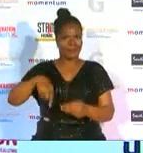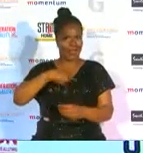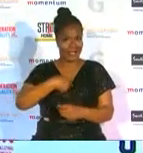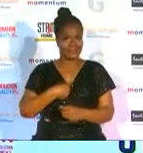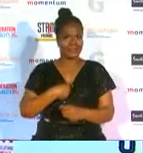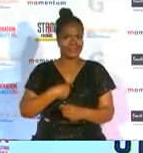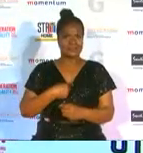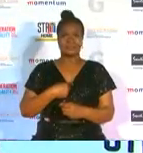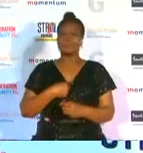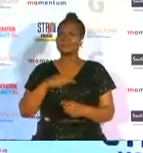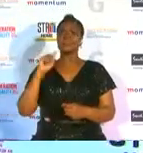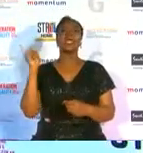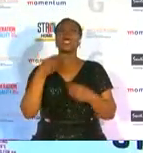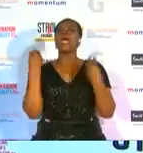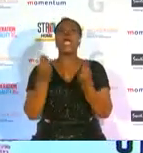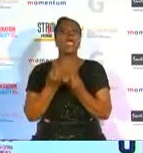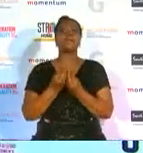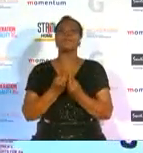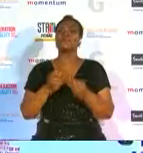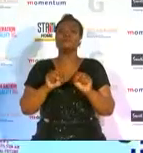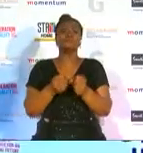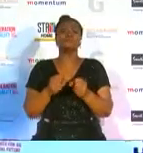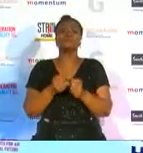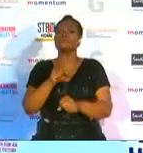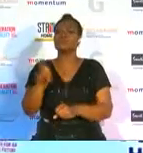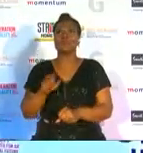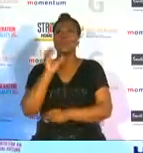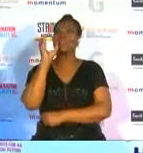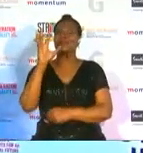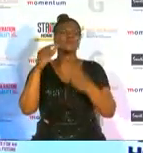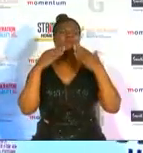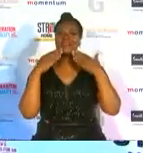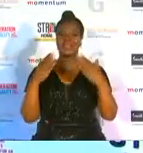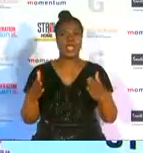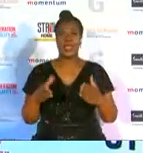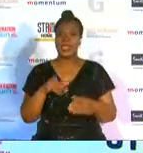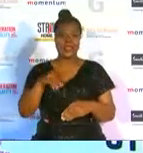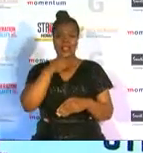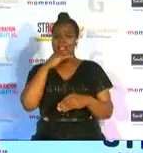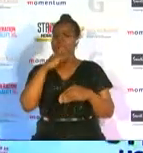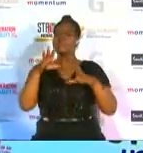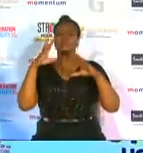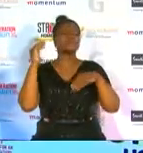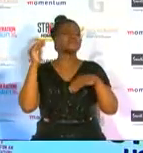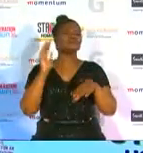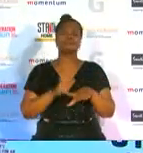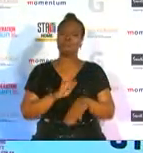in everything that we've been doing in netball i thank them very much it means a lot to me it definitely means a lot to me